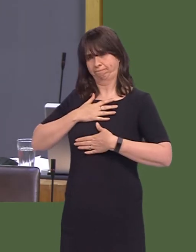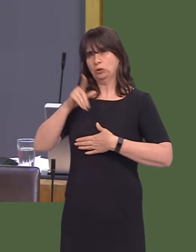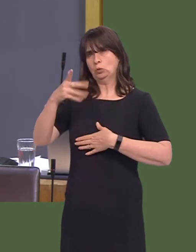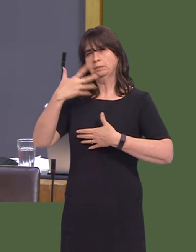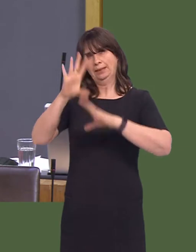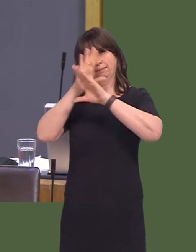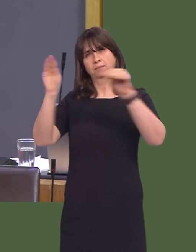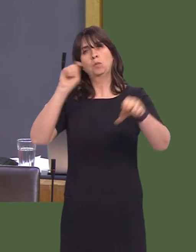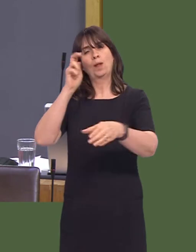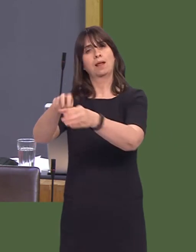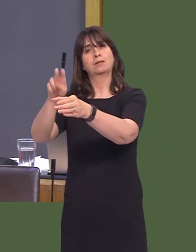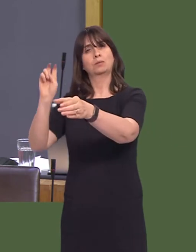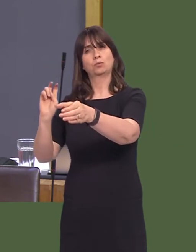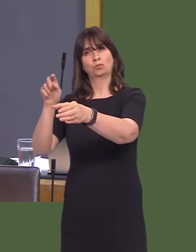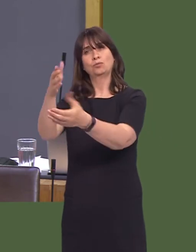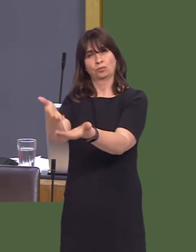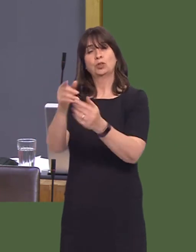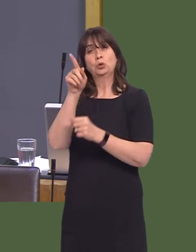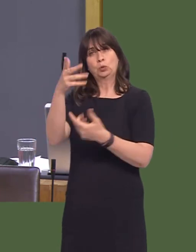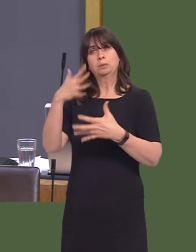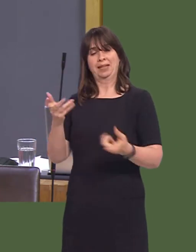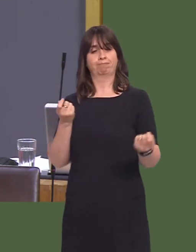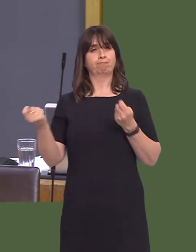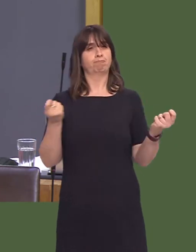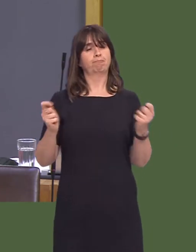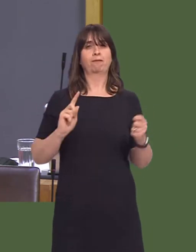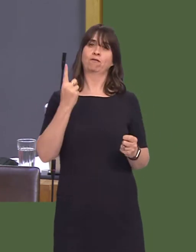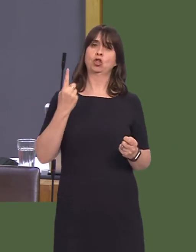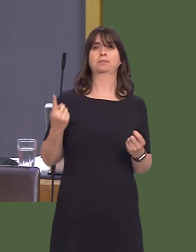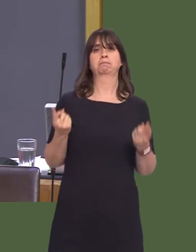First Minister, you have held this role for a long time and you've had a lengthy term